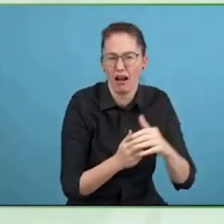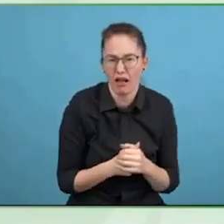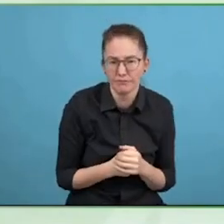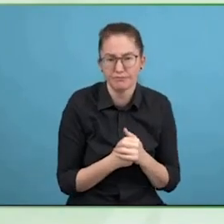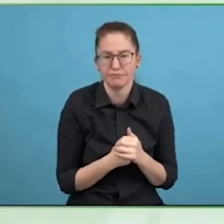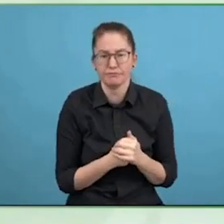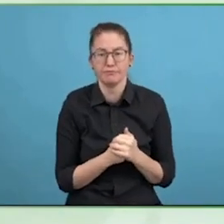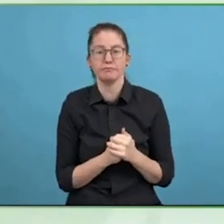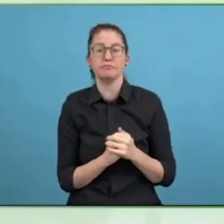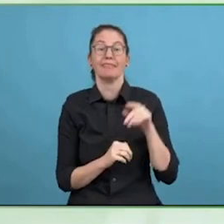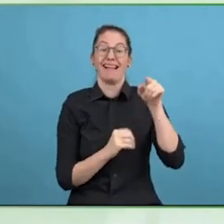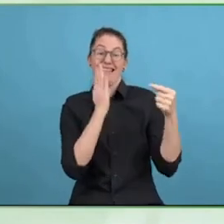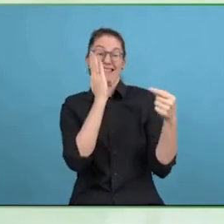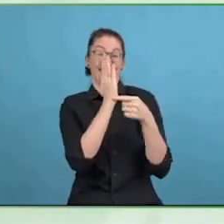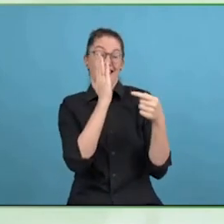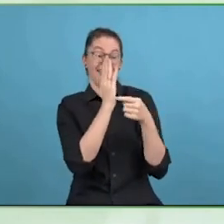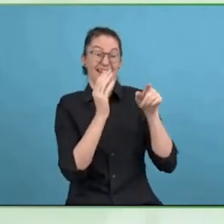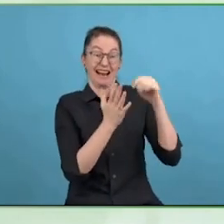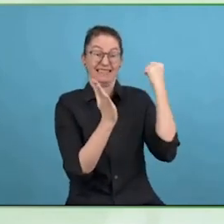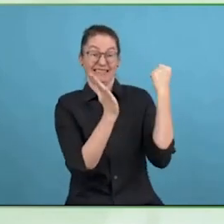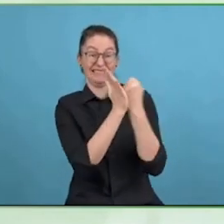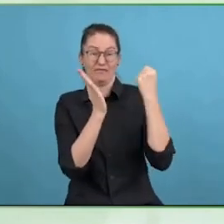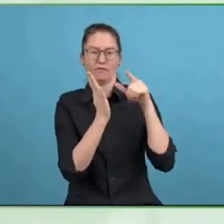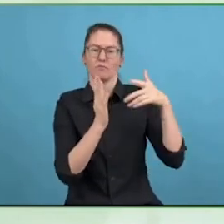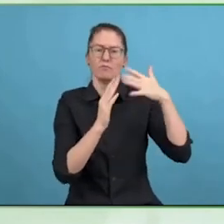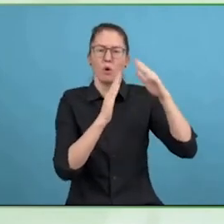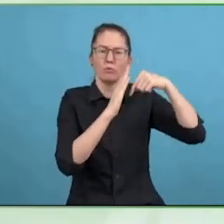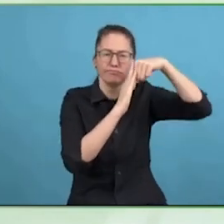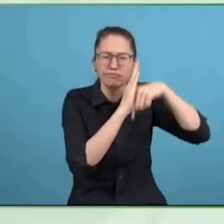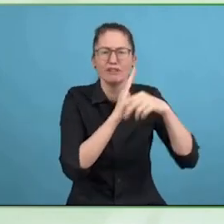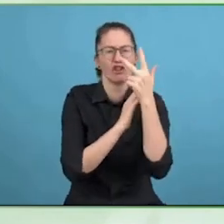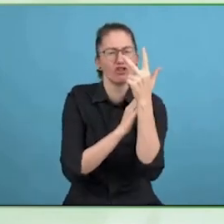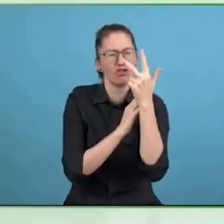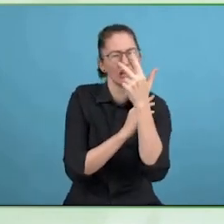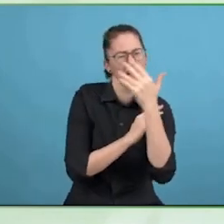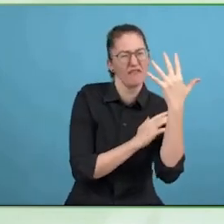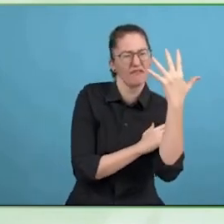We also have a document accessibility certification and